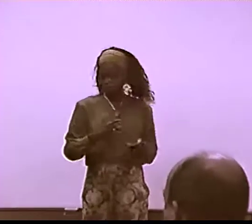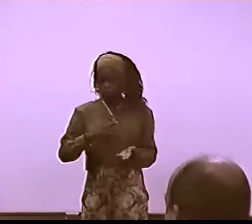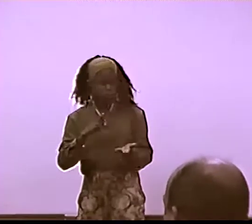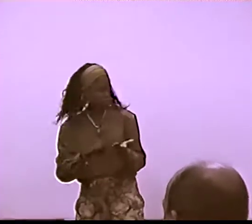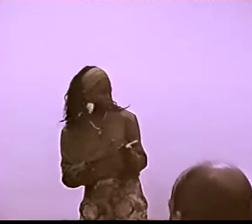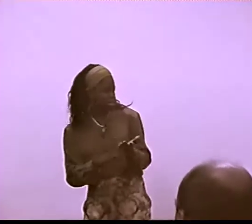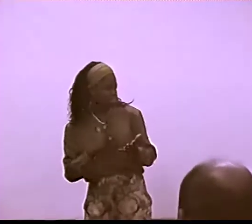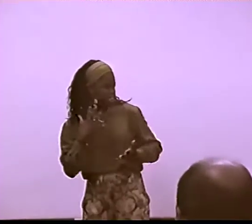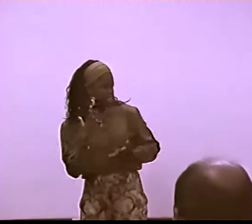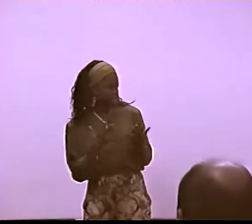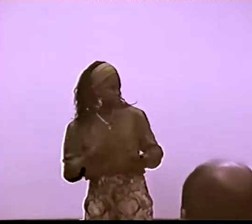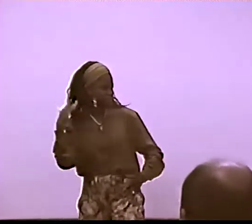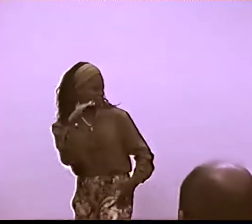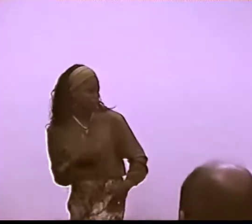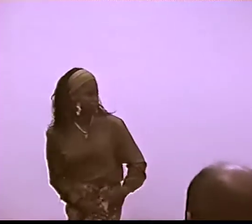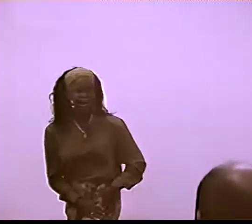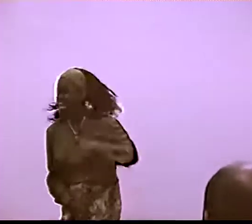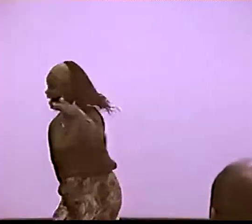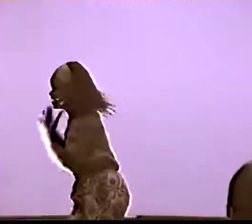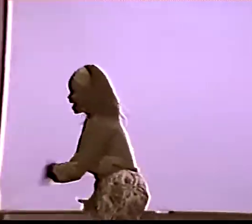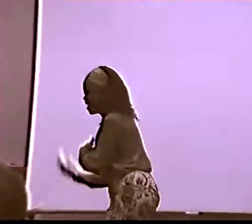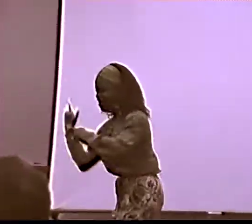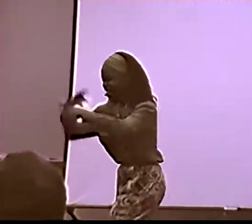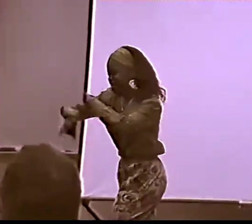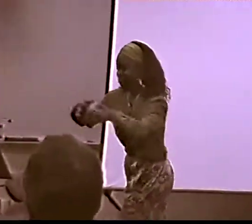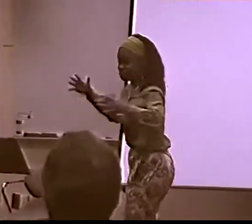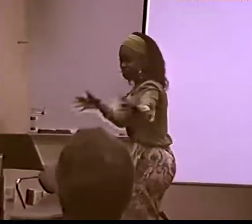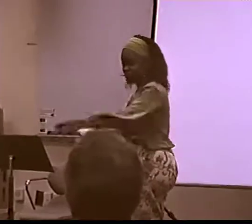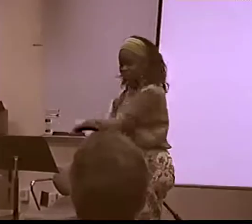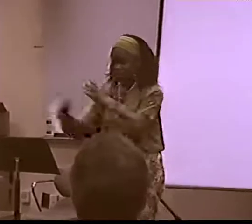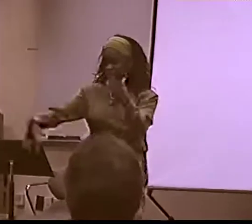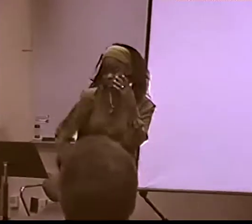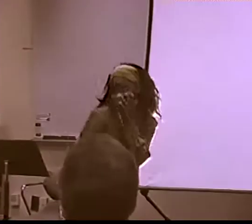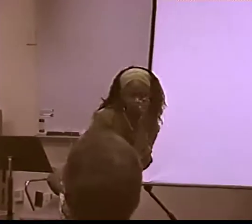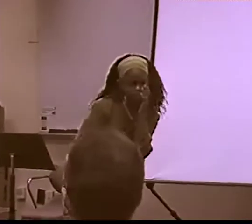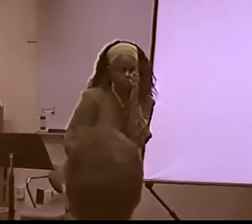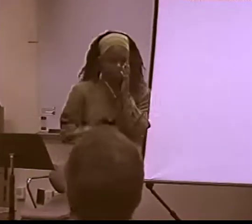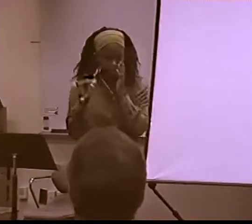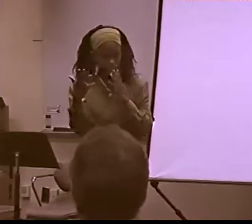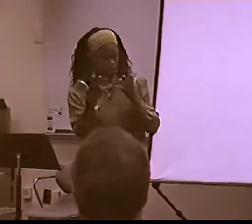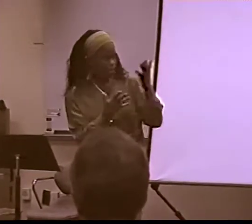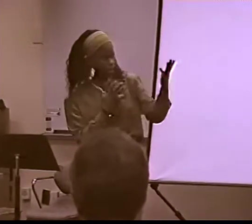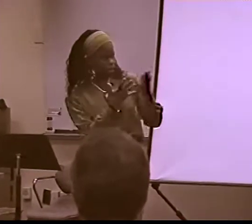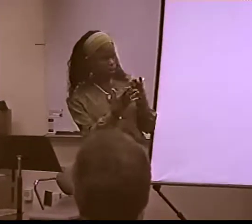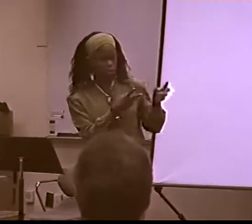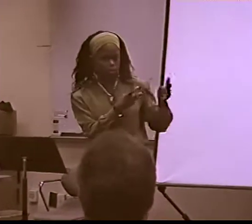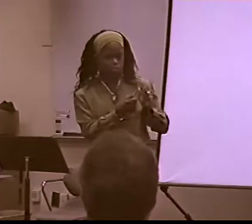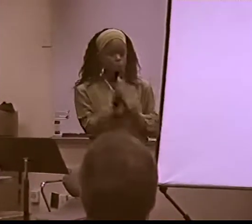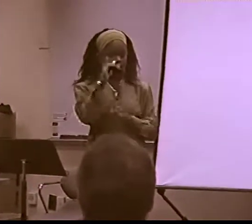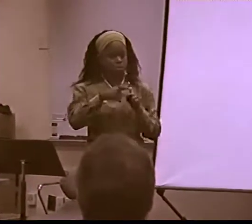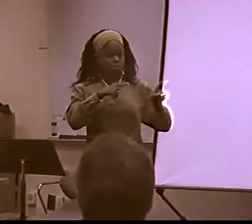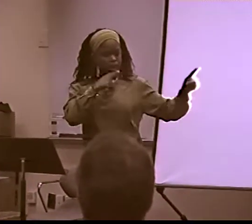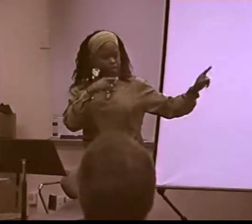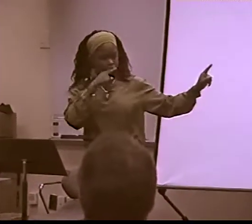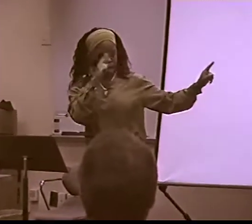BLACK HEARING PEOPLE--THEY WERE INFLUENCED BY THE FREEDOM AND THE MOVEMENT AND THE WAY THE PEOPLE JIVED,